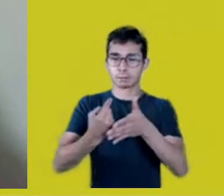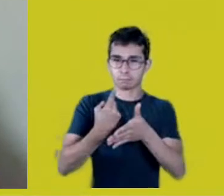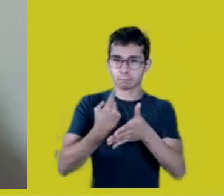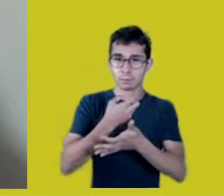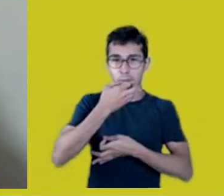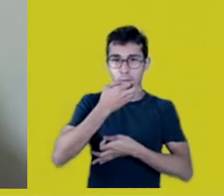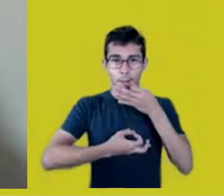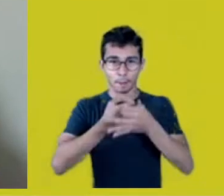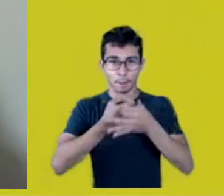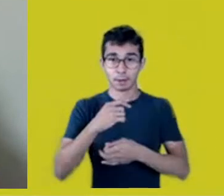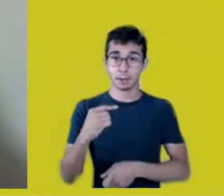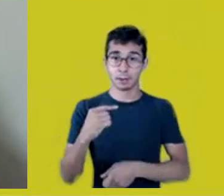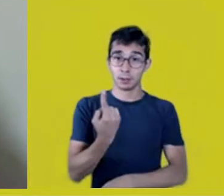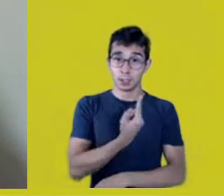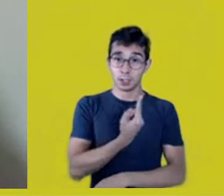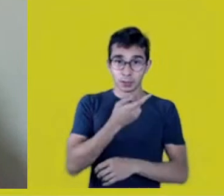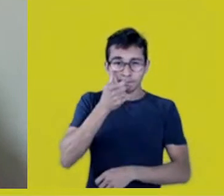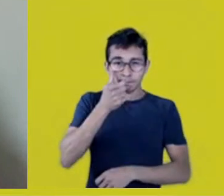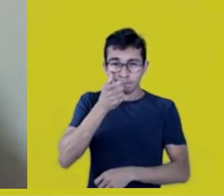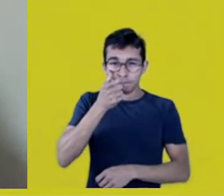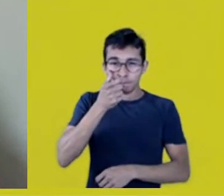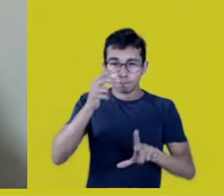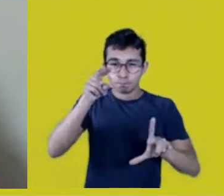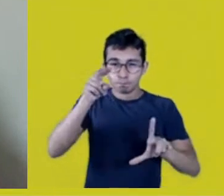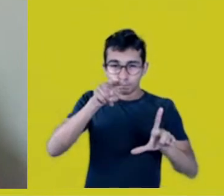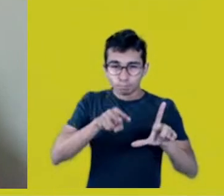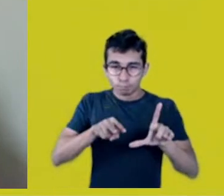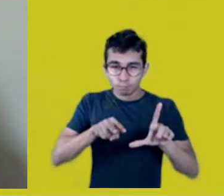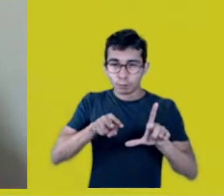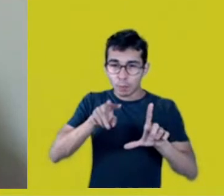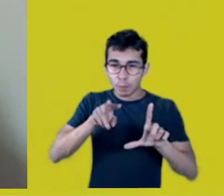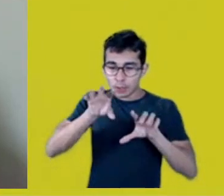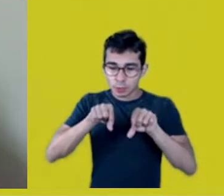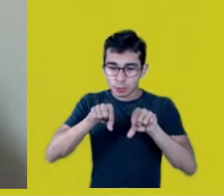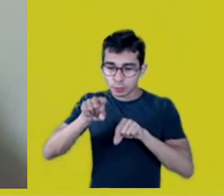and we’ll answer them further ahead. Okay?